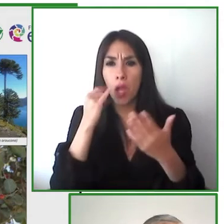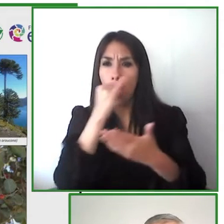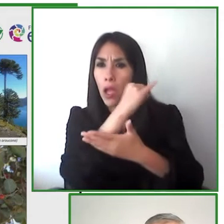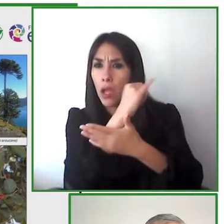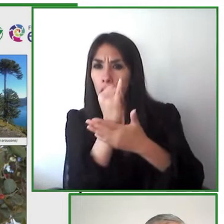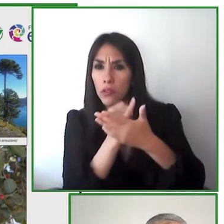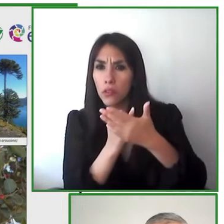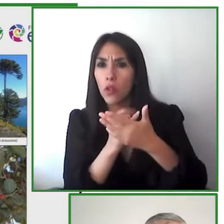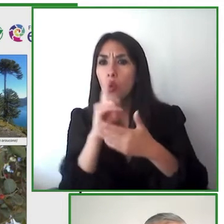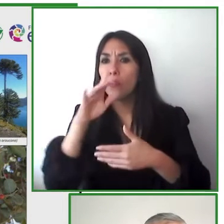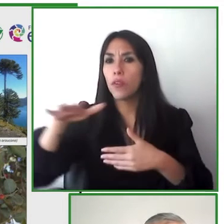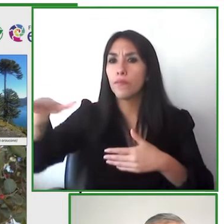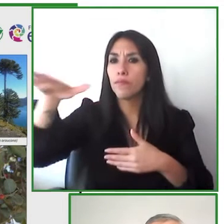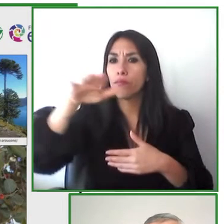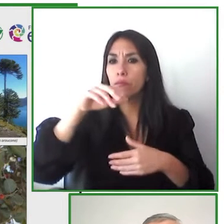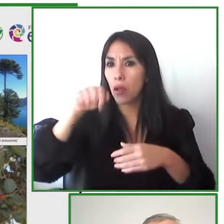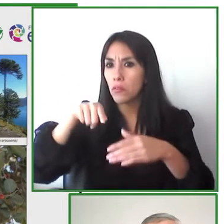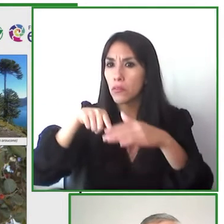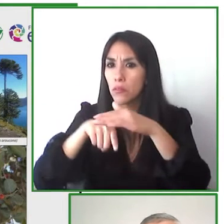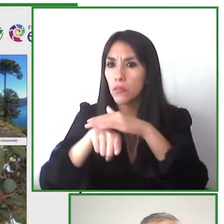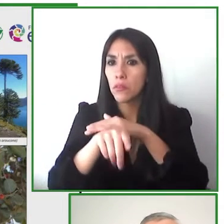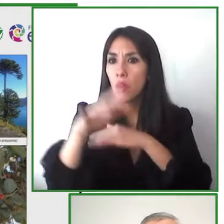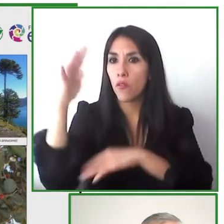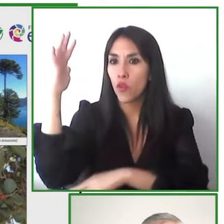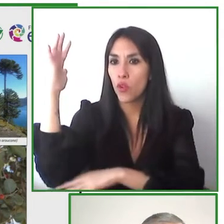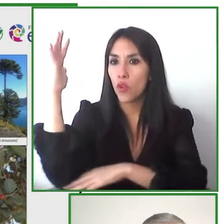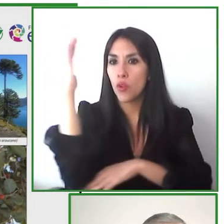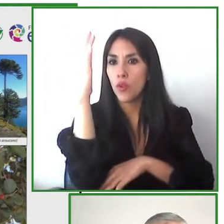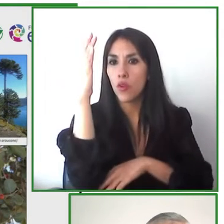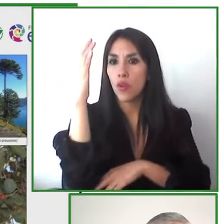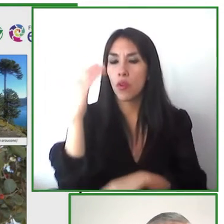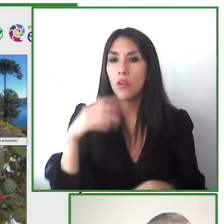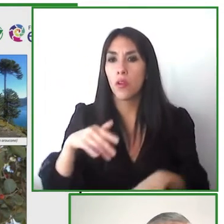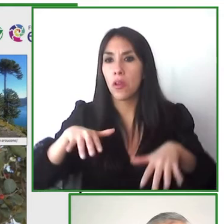materials so that everyone can really enjoy that they can have